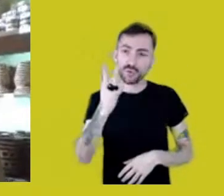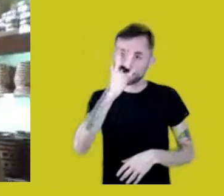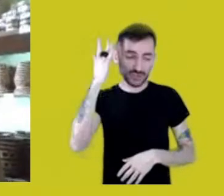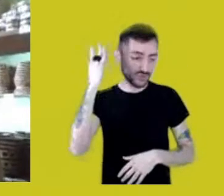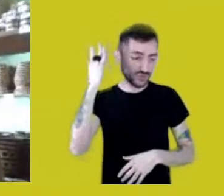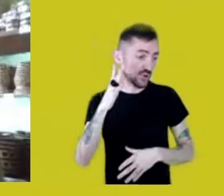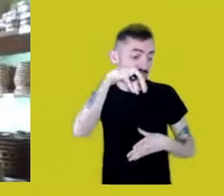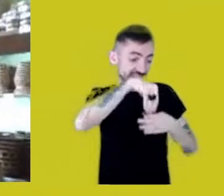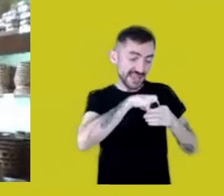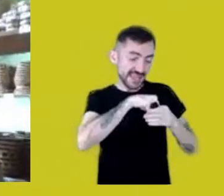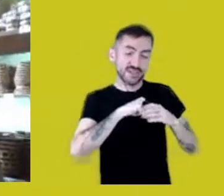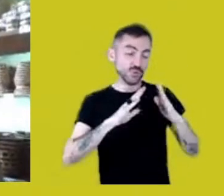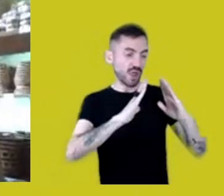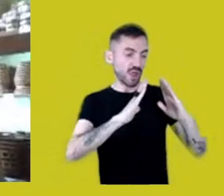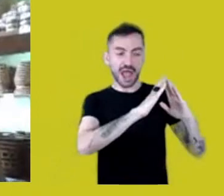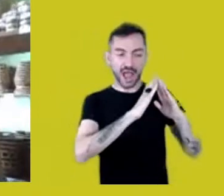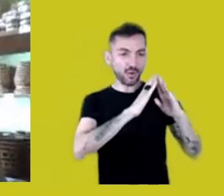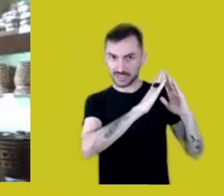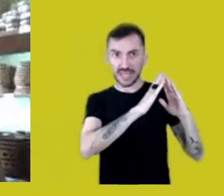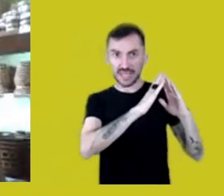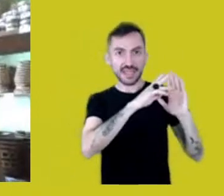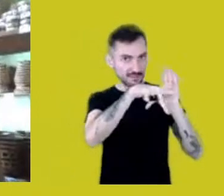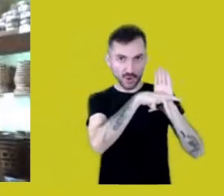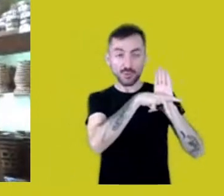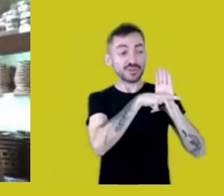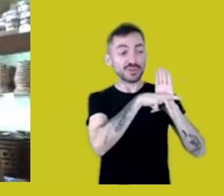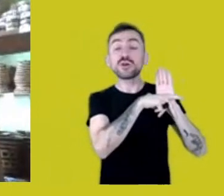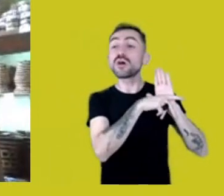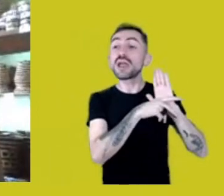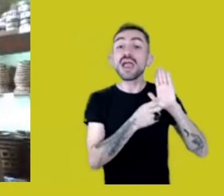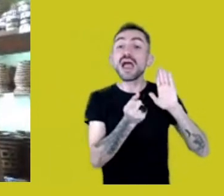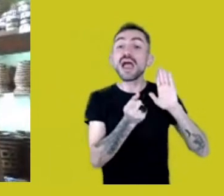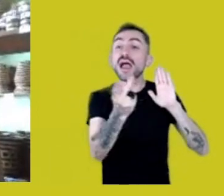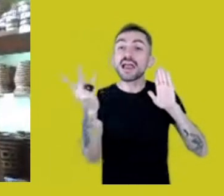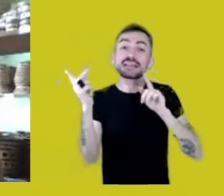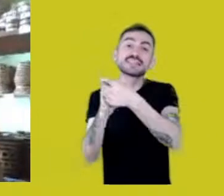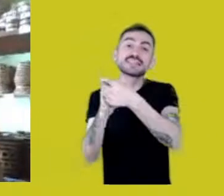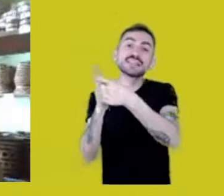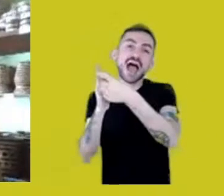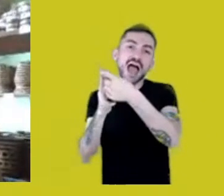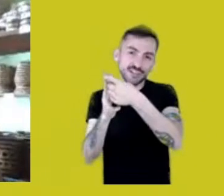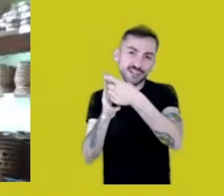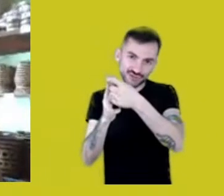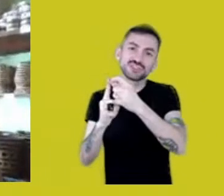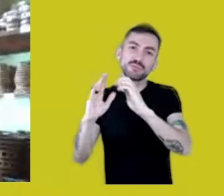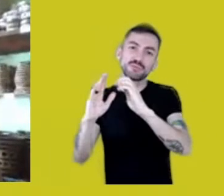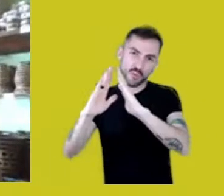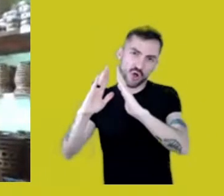those who live in cities, outside their original communities.